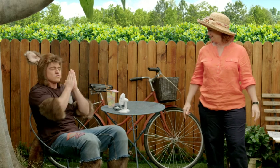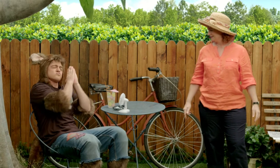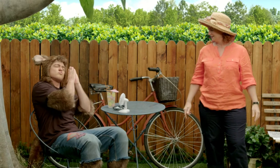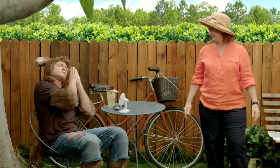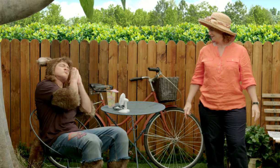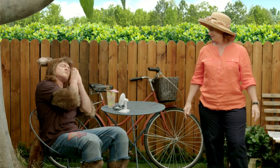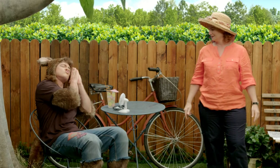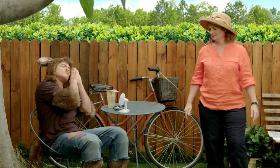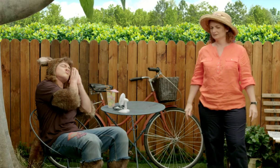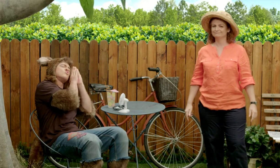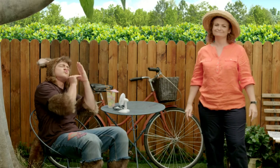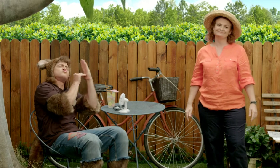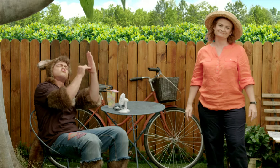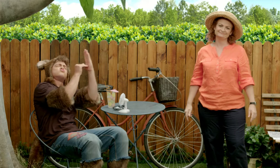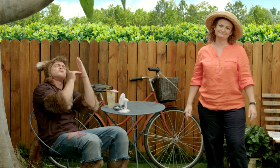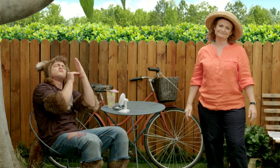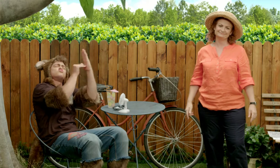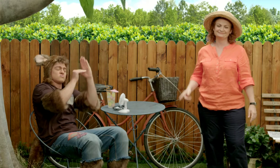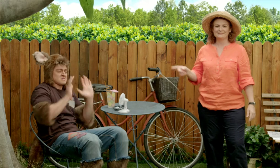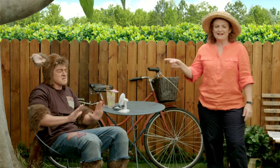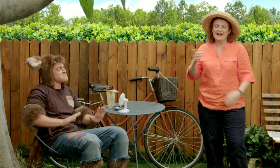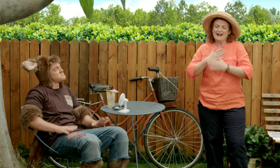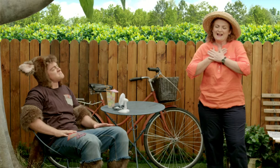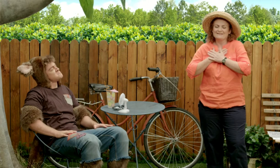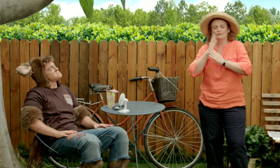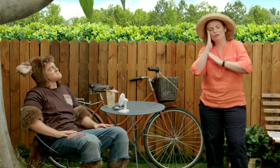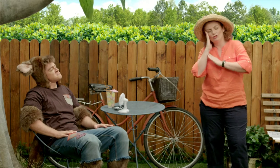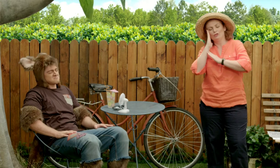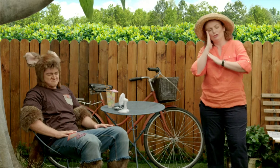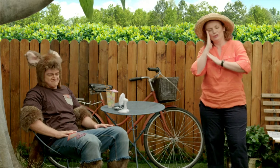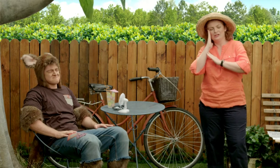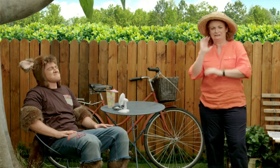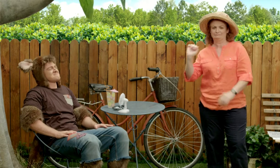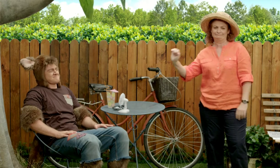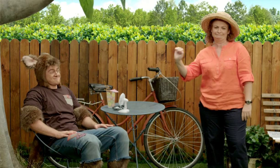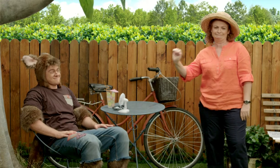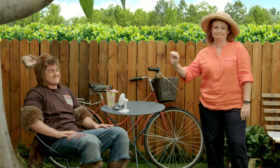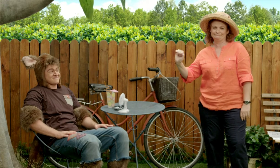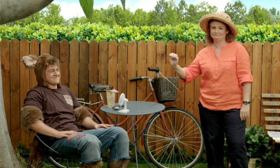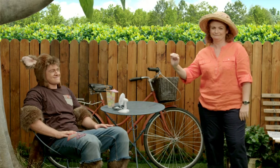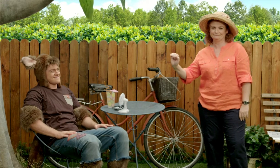Can I sleep all day, Sally? I know you love to sleep; Possum yes,